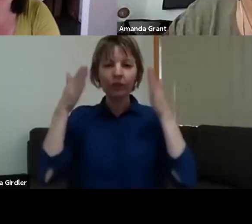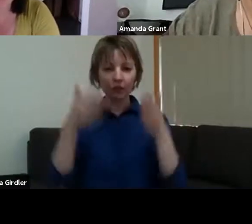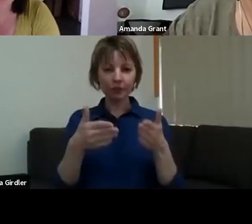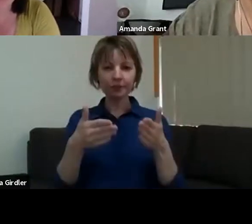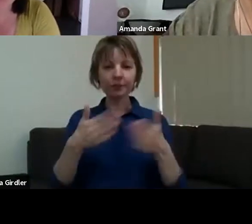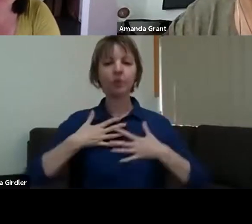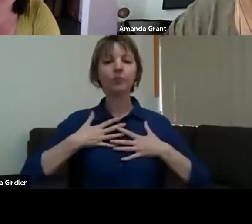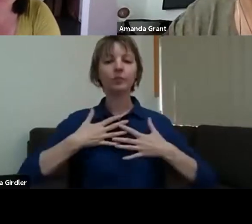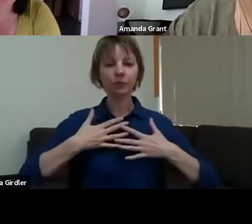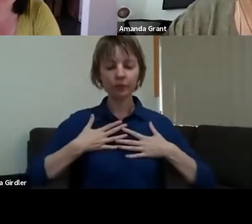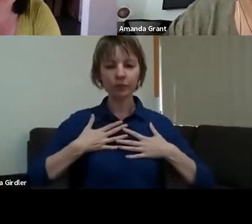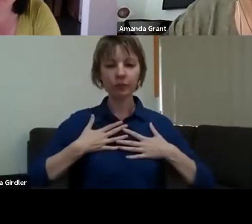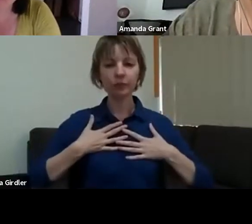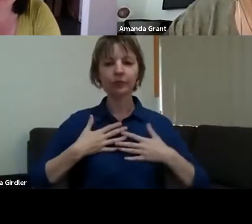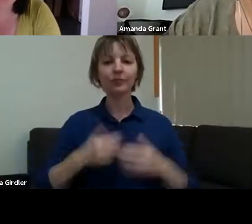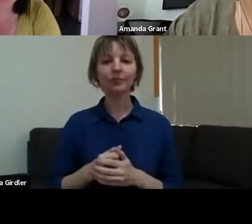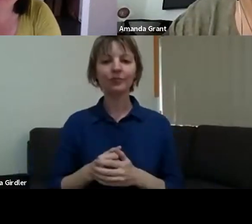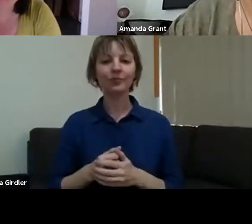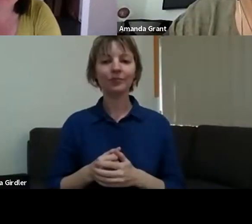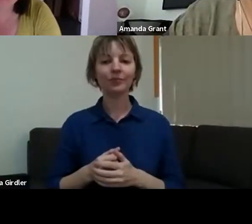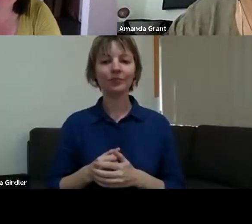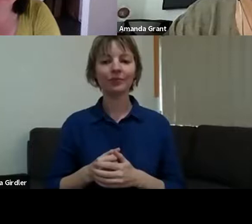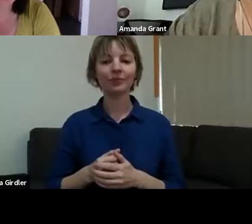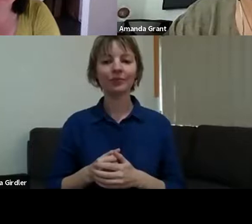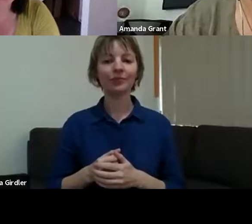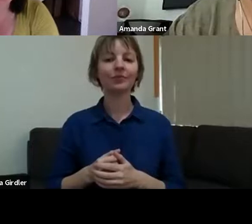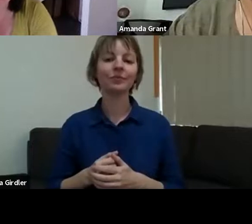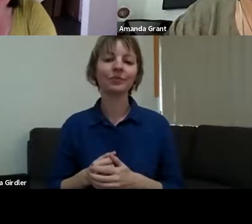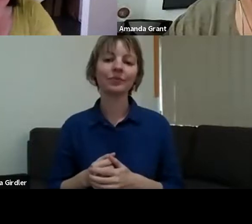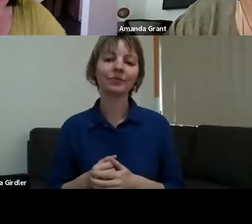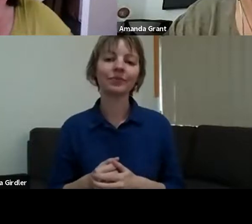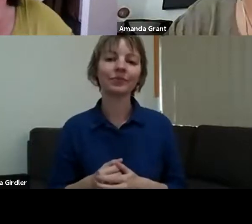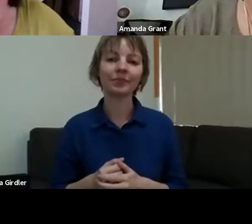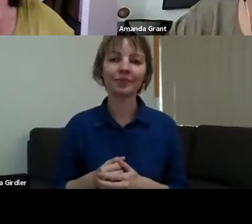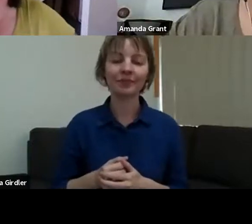'cause she's a participant, so she's listening in...! Telling me